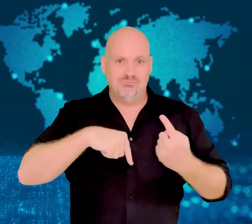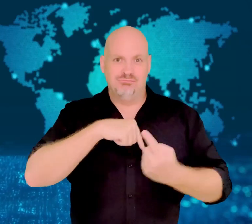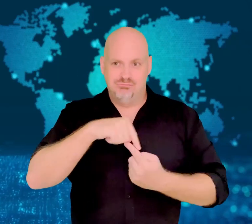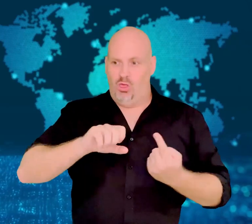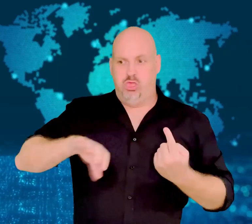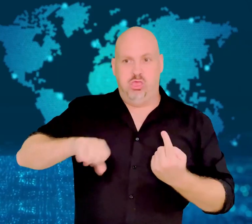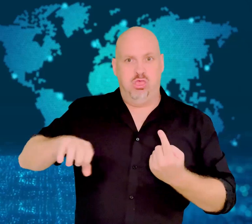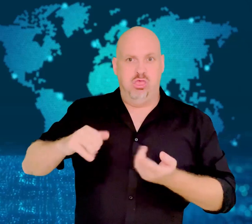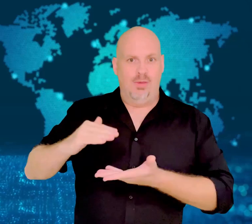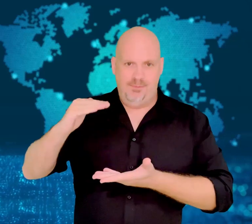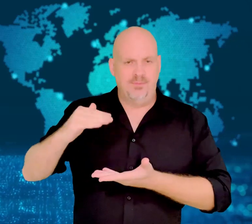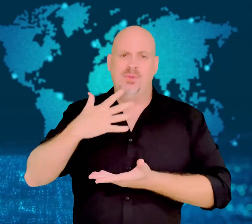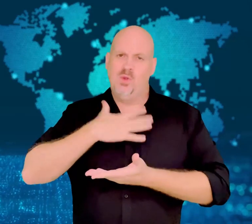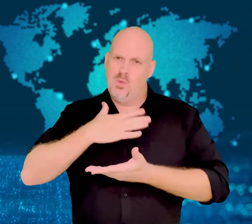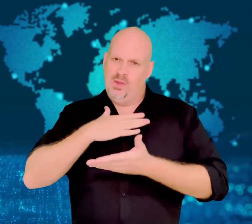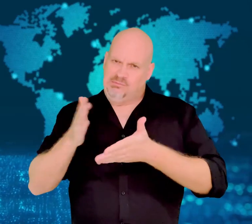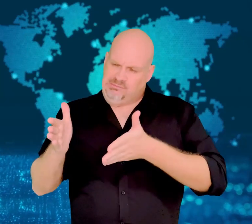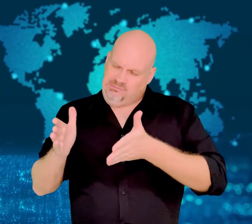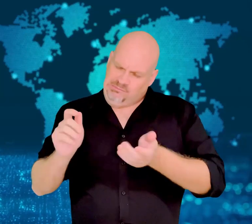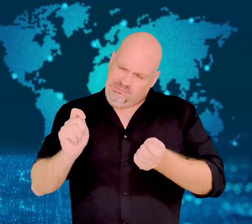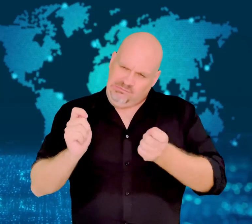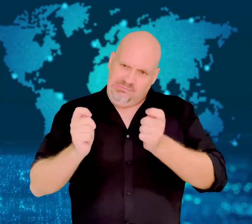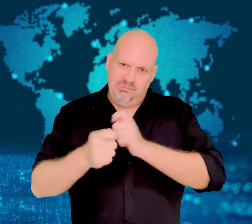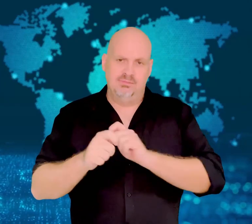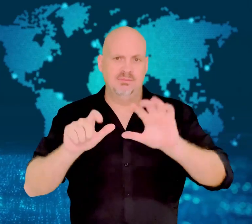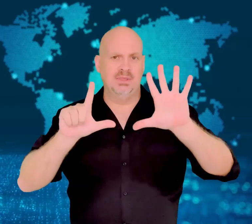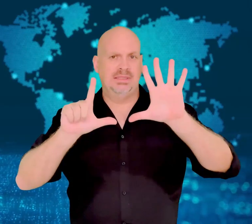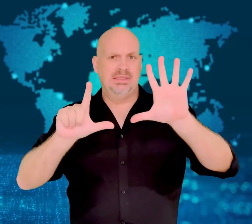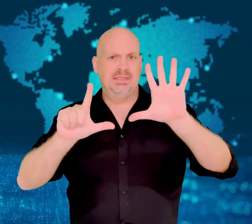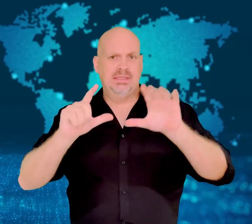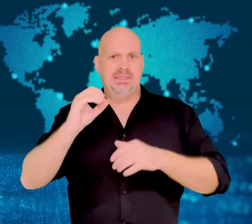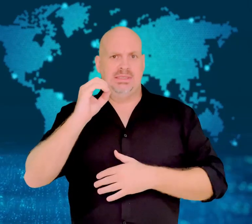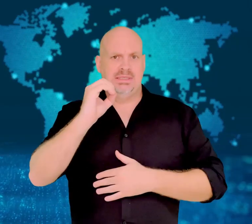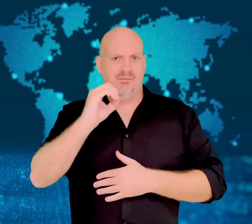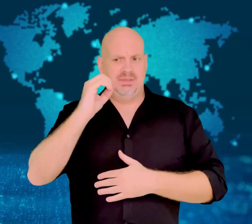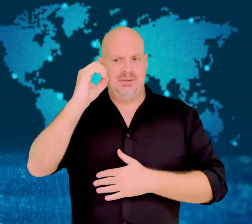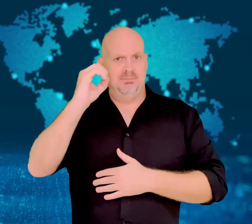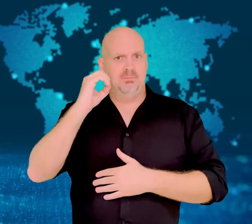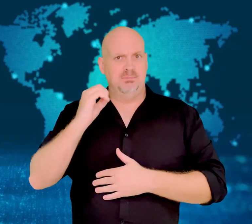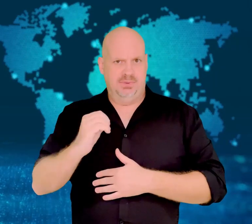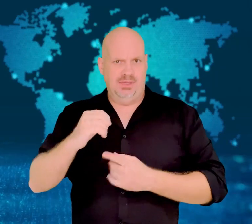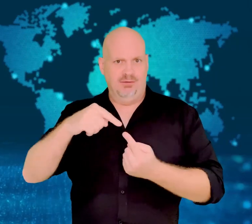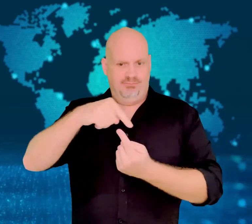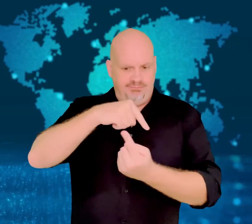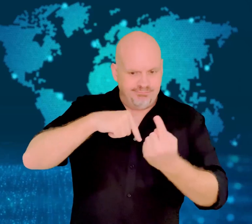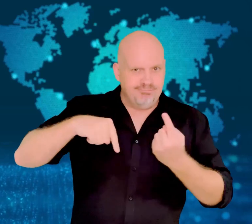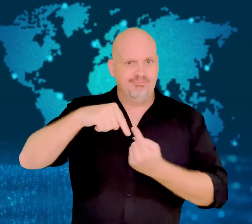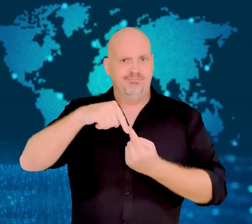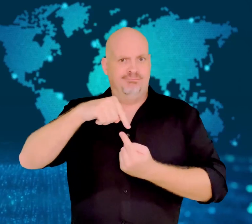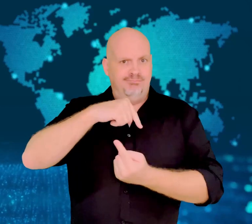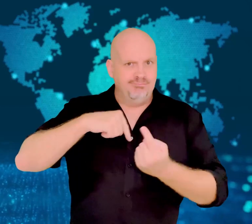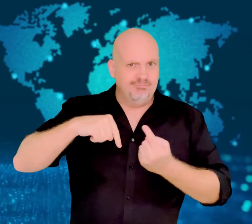The country is ranked 7th out of 25 countries in the world for